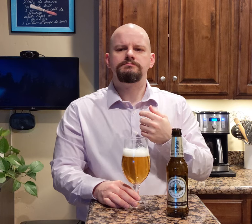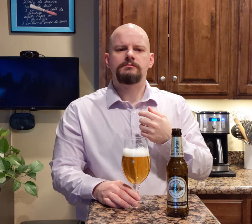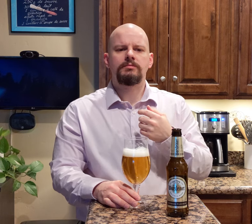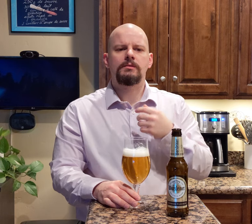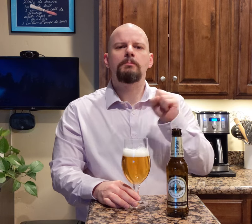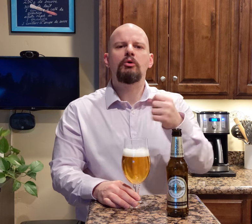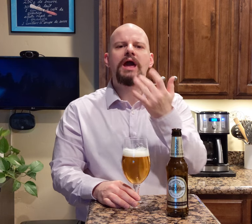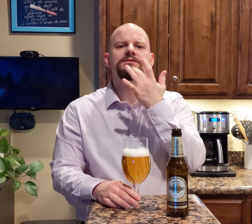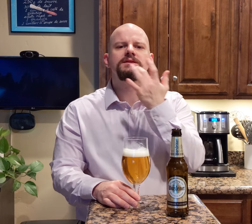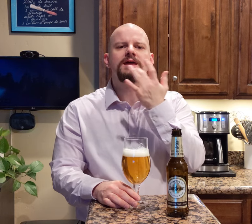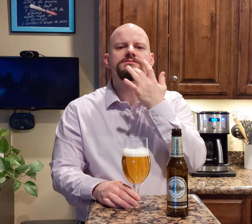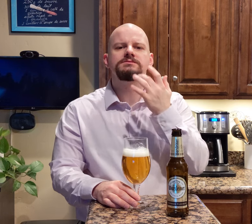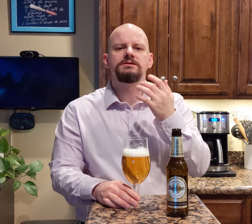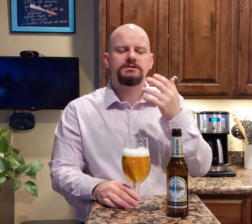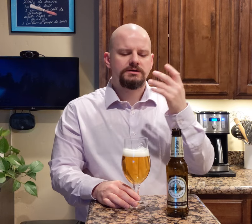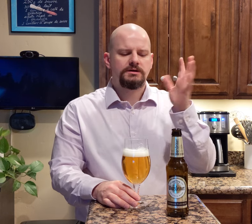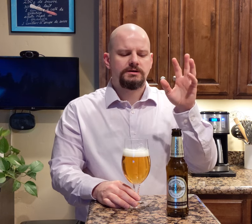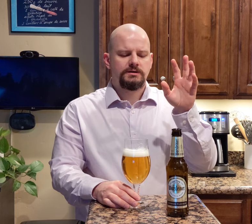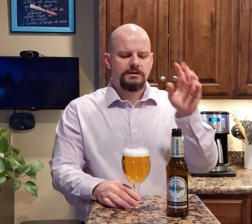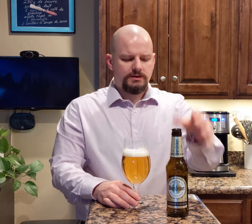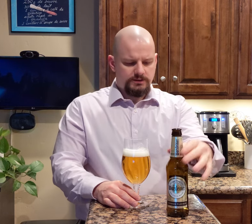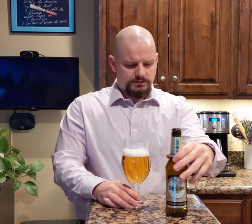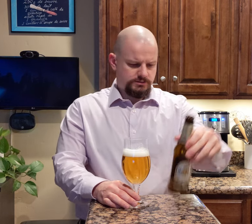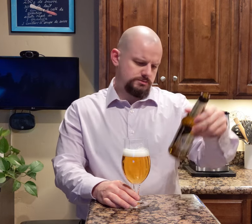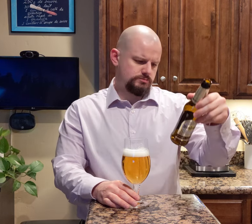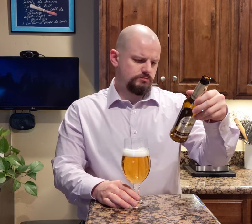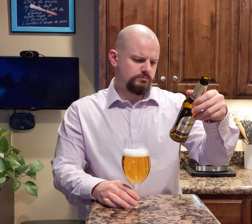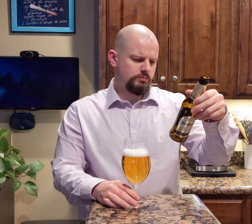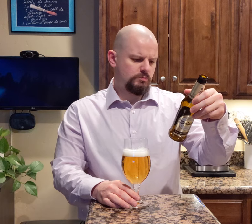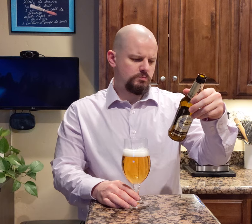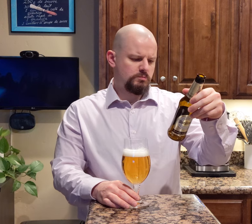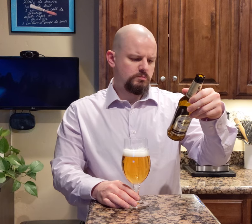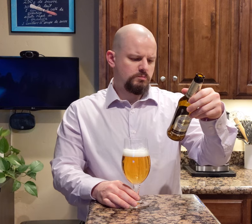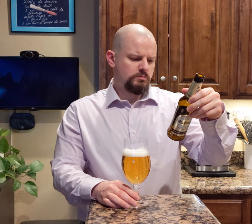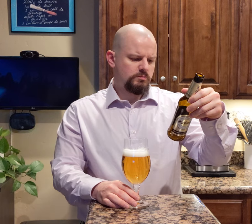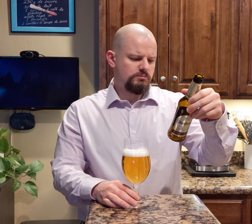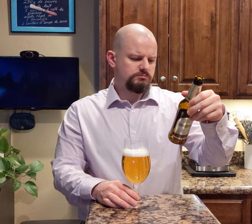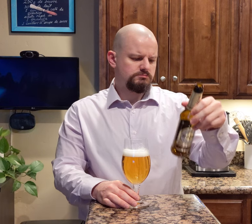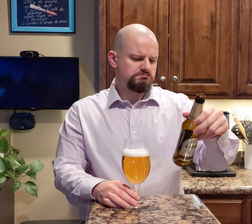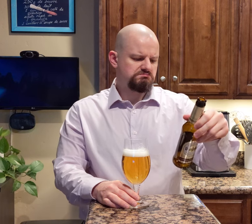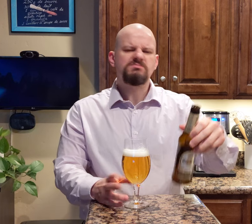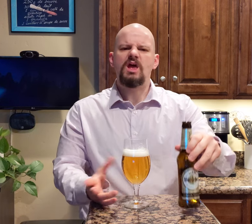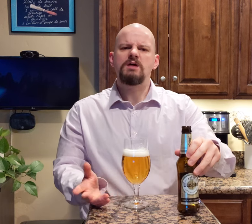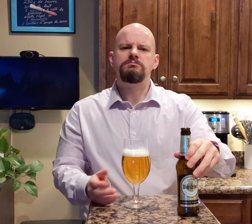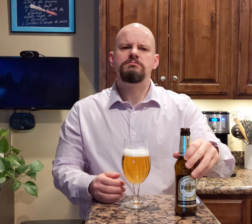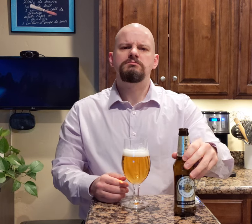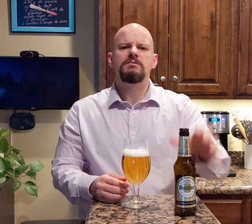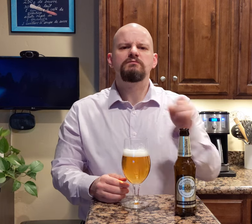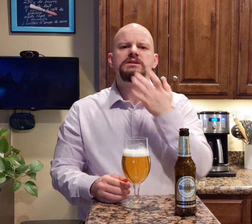You could taste... Yea...